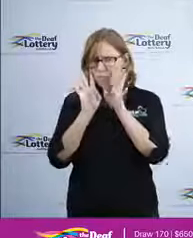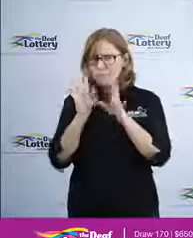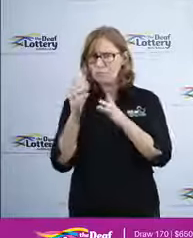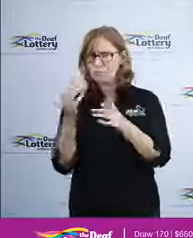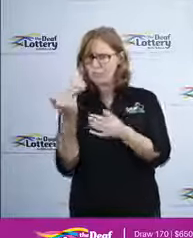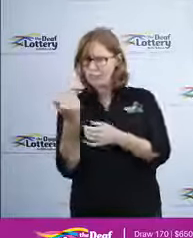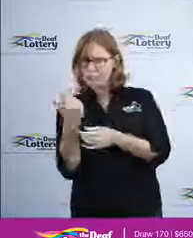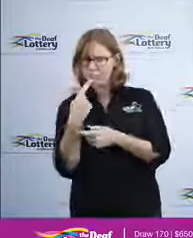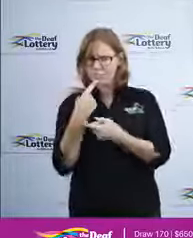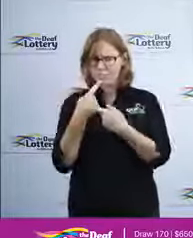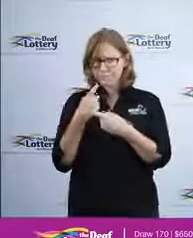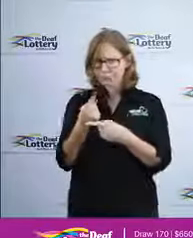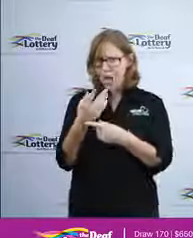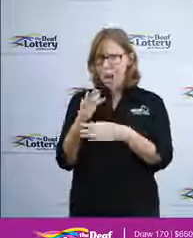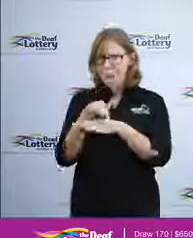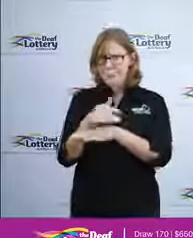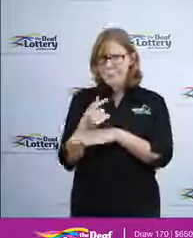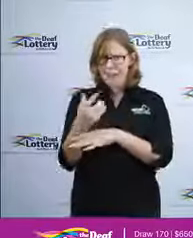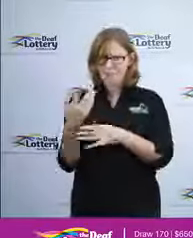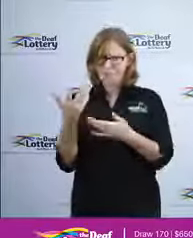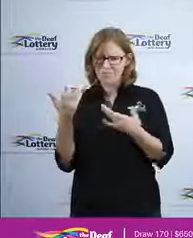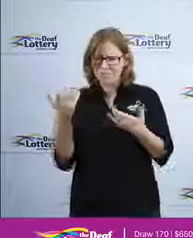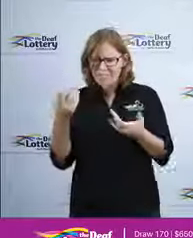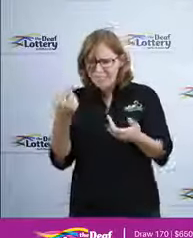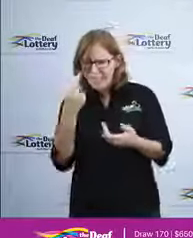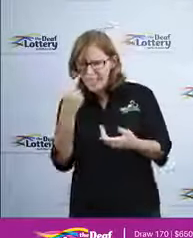can find the winners of our lotteries. So if you would like to know the results of